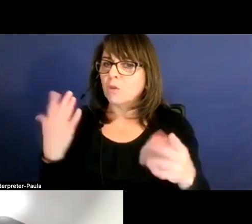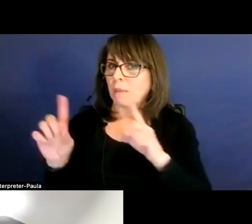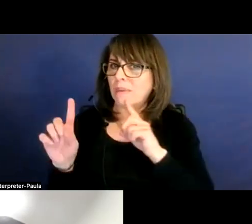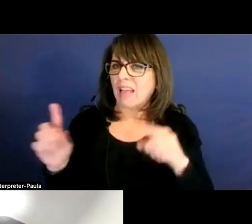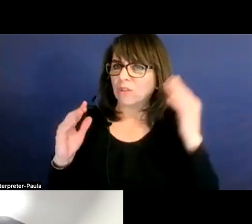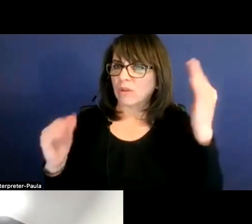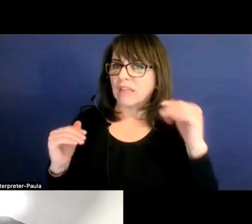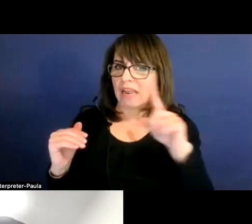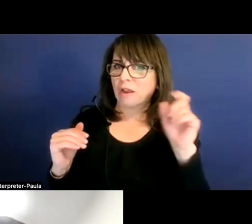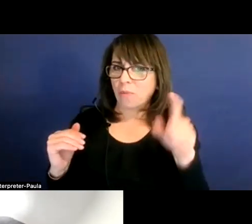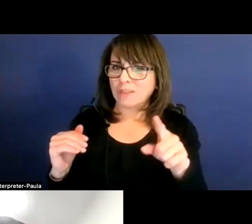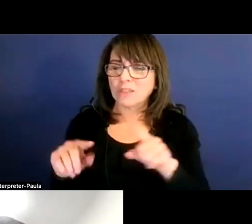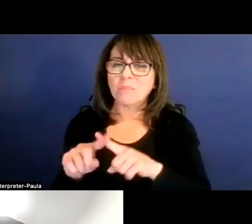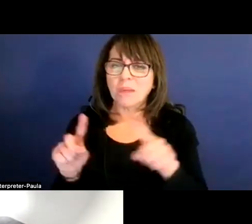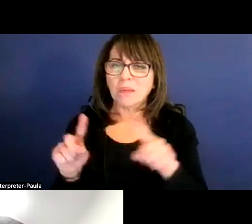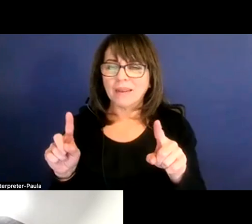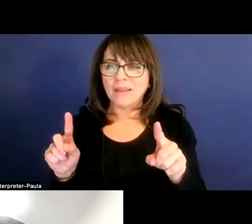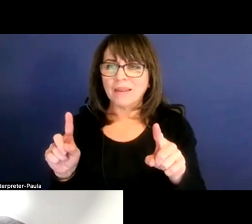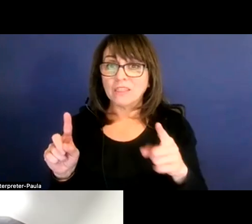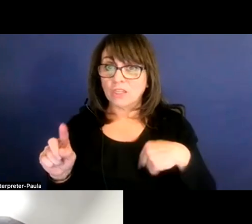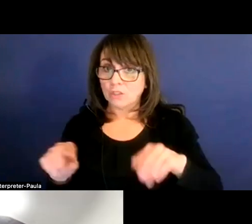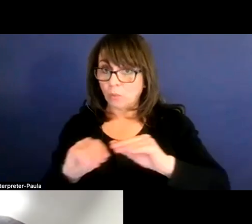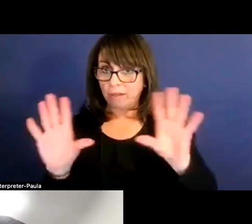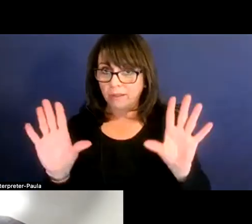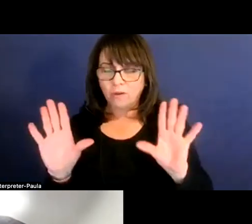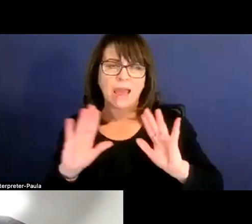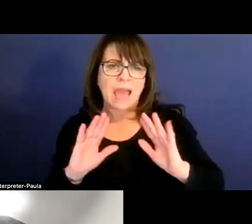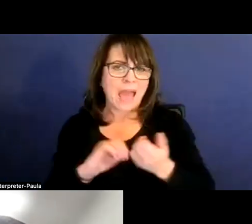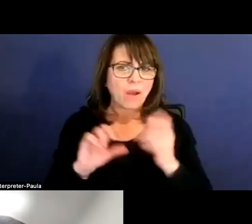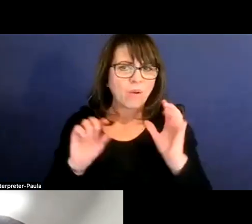within your response, but just so we're clear, how can we get more golden pennies?